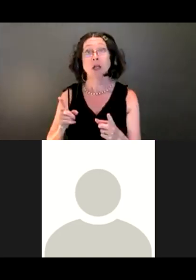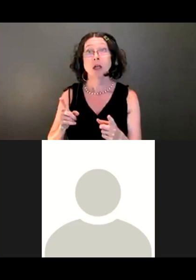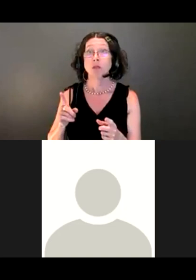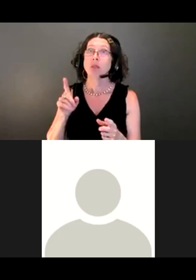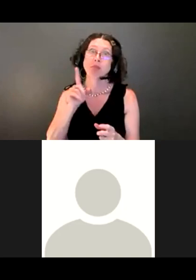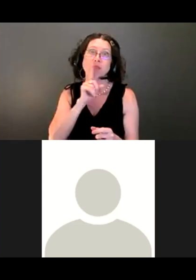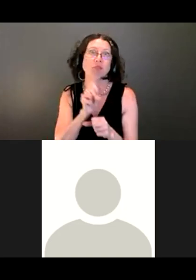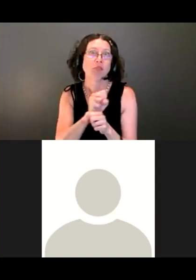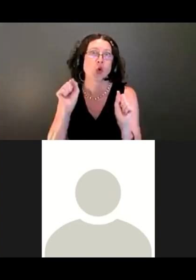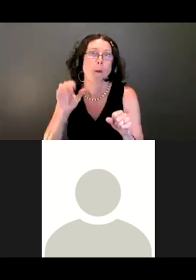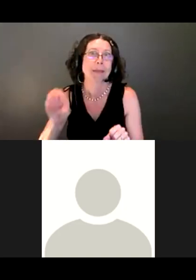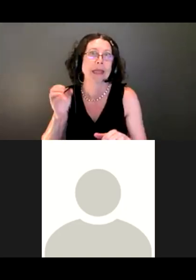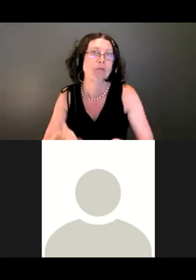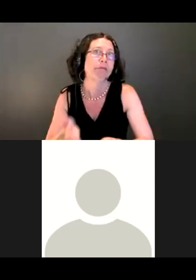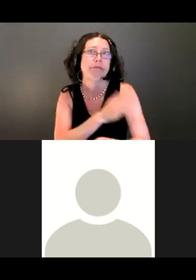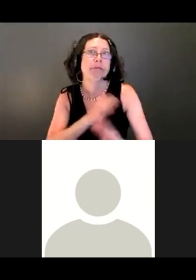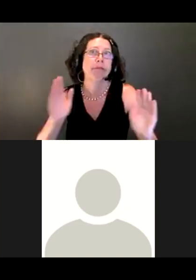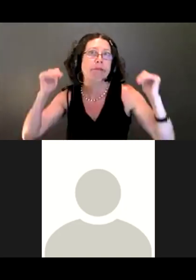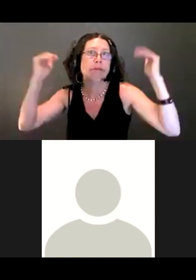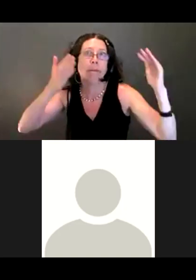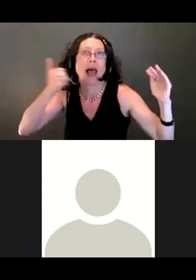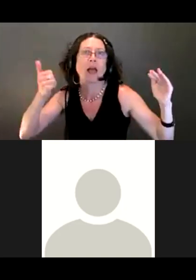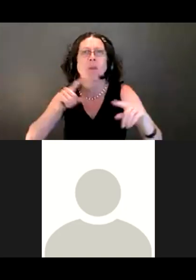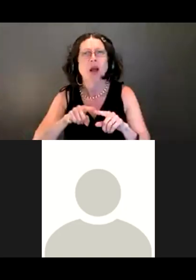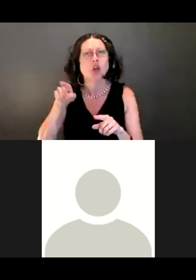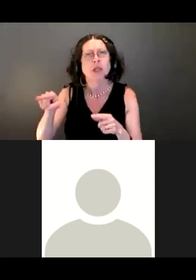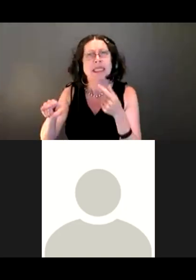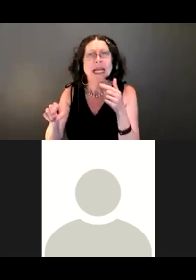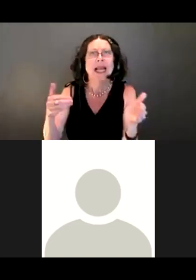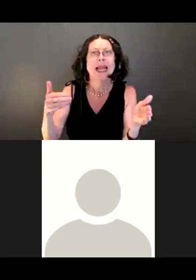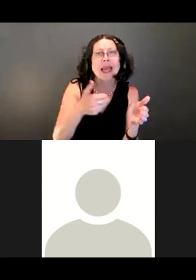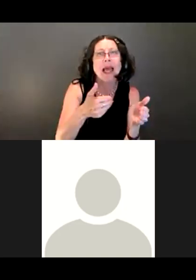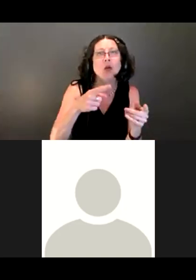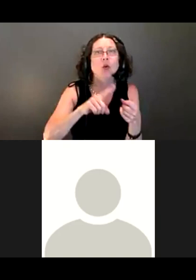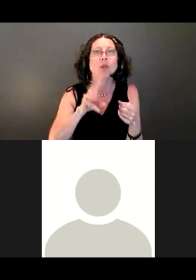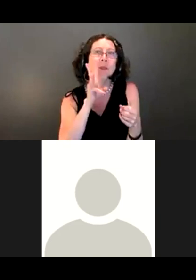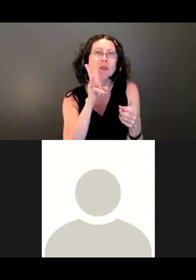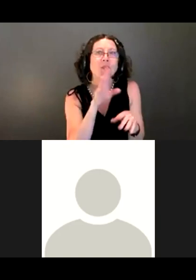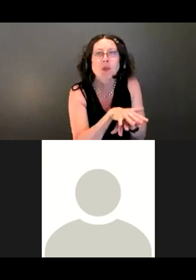I hear you saying getting to the creek. So in your mind, that's a feature I would really enjoy if